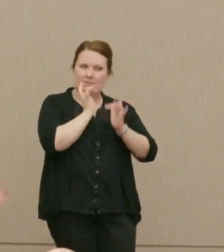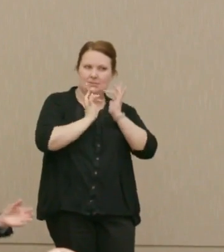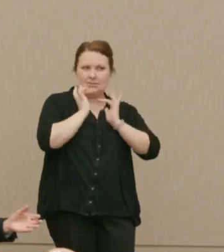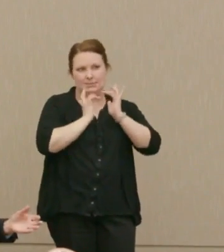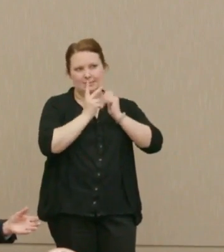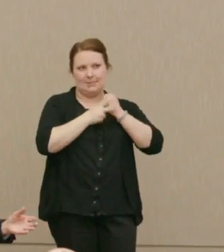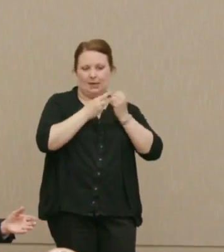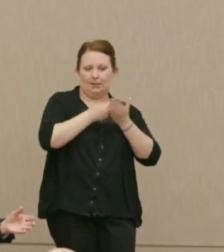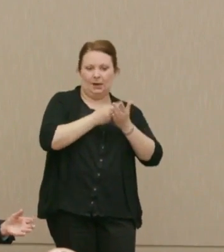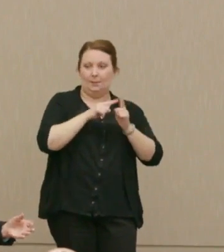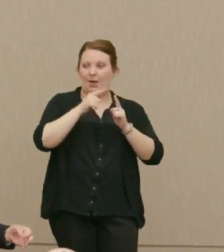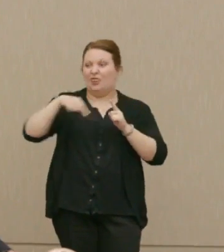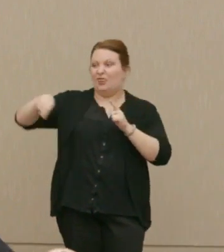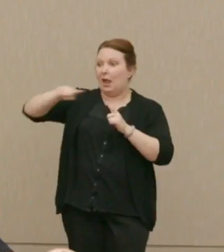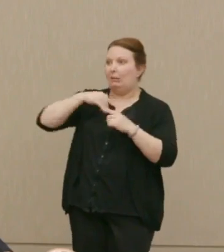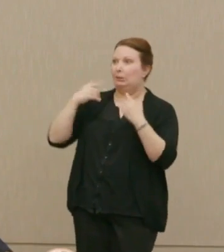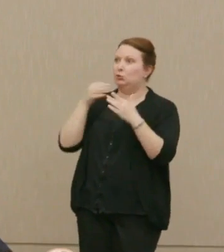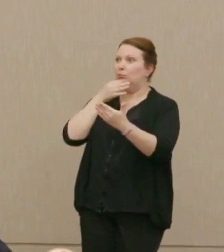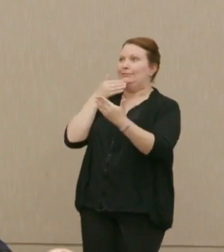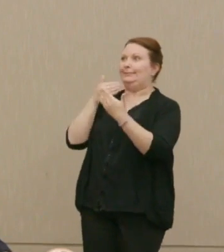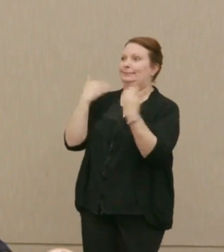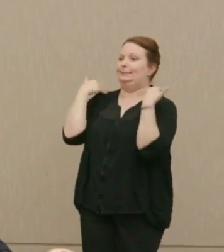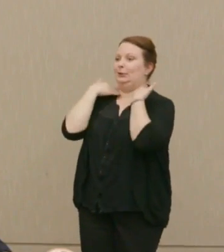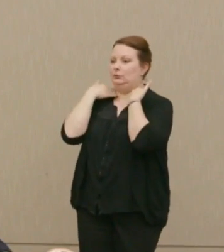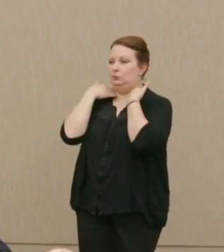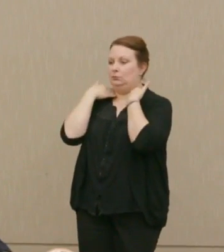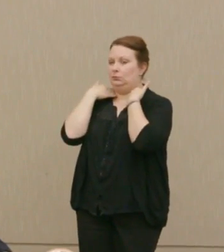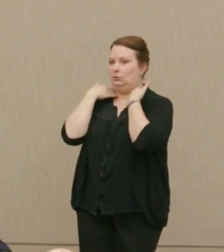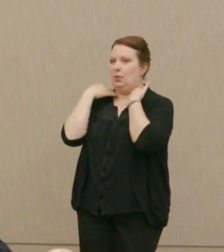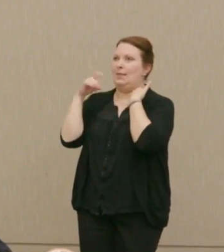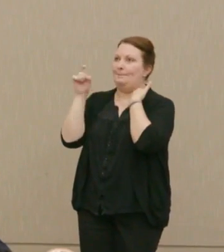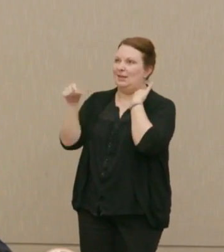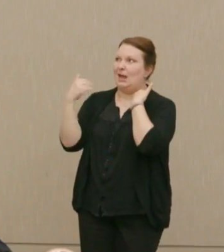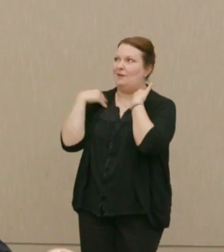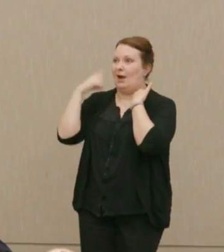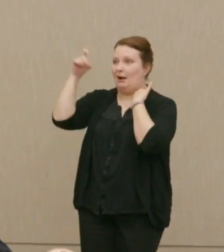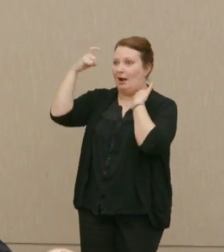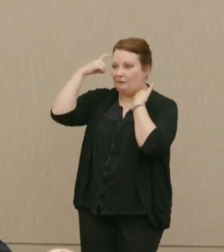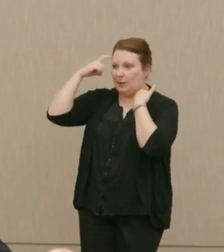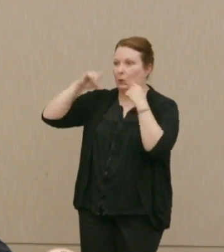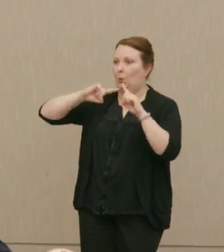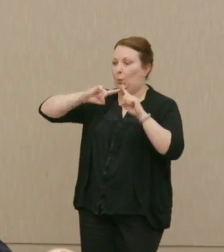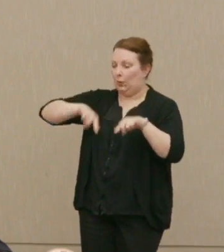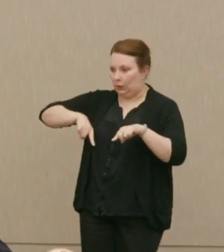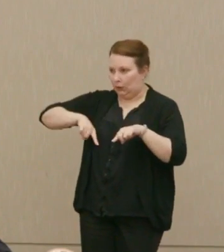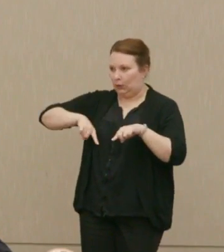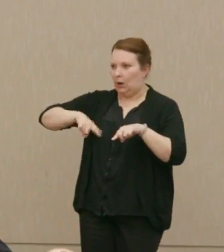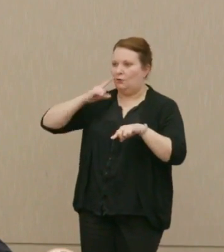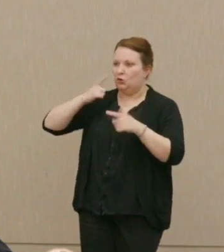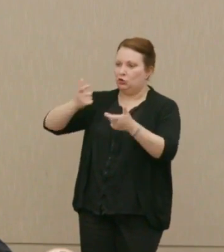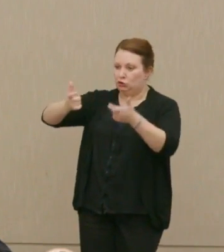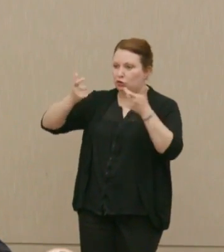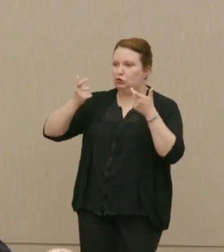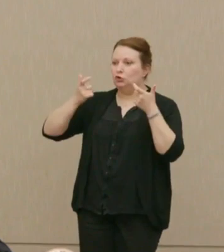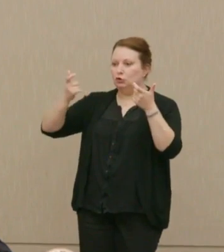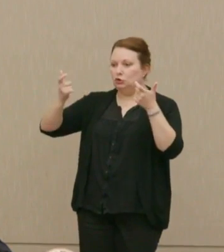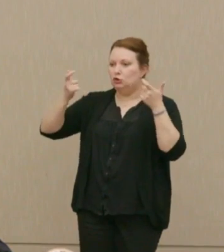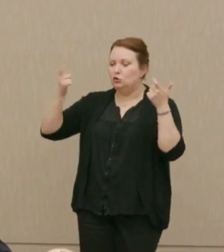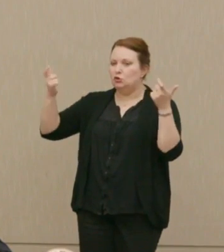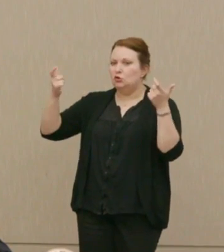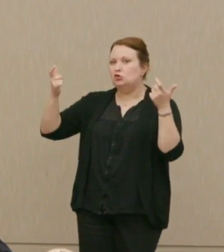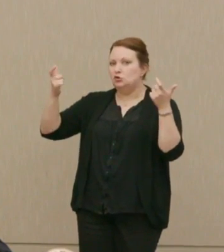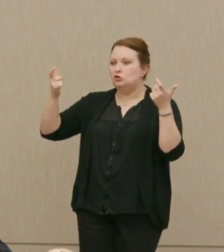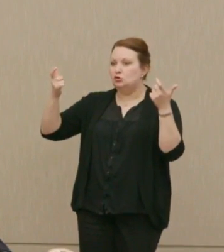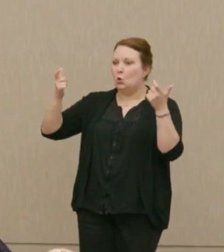They were going bankrupt and they had to have a government order for huge air force.